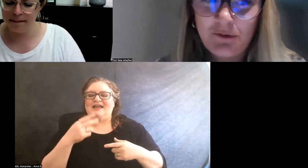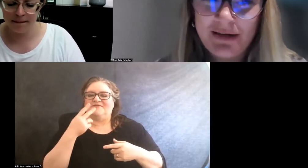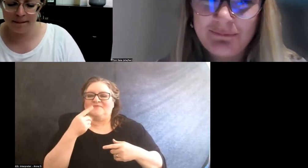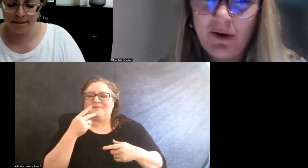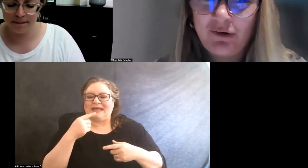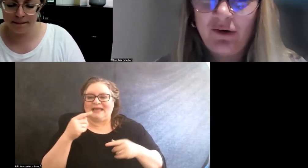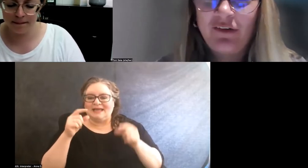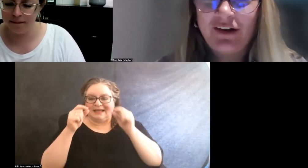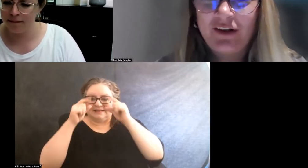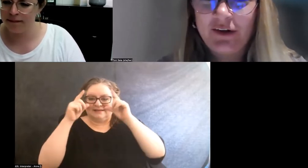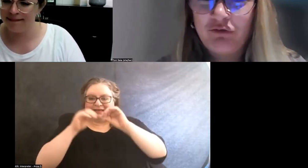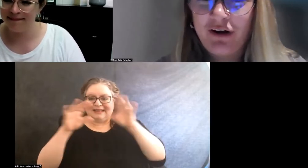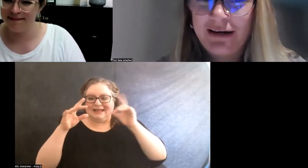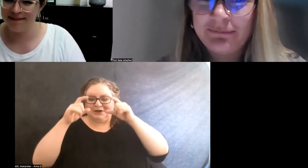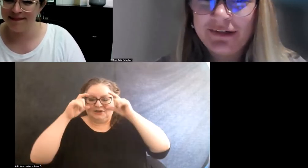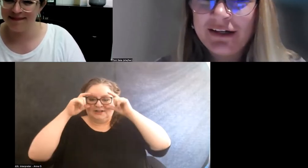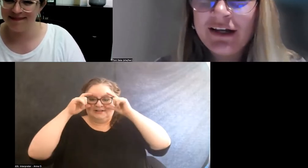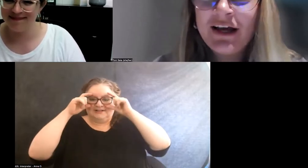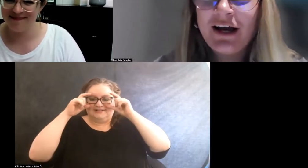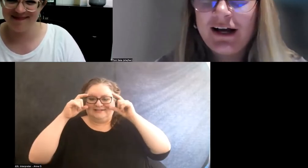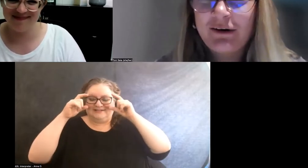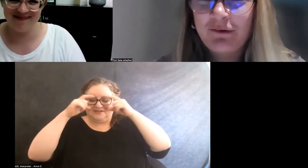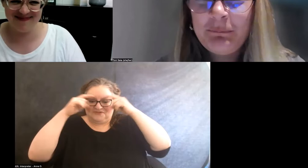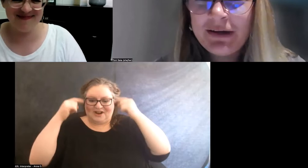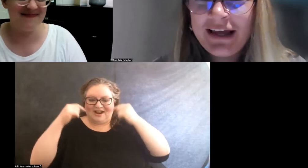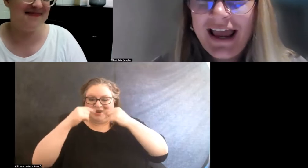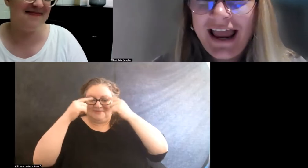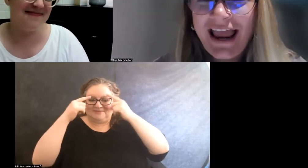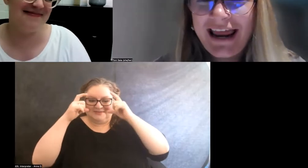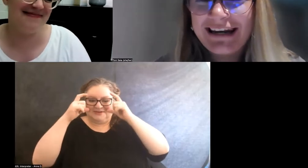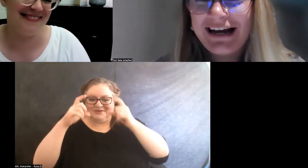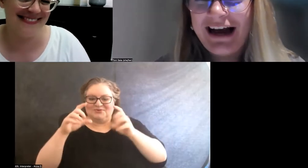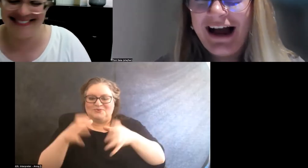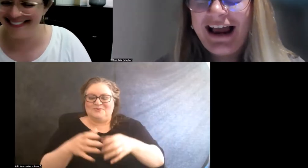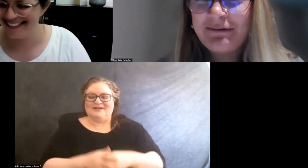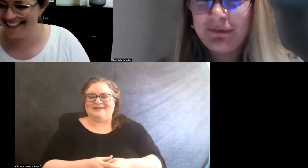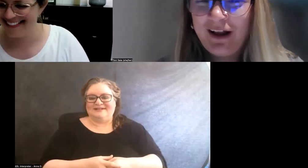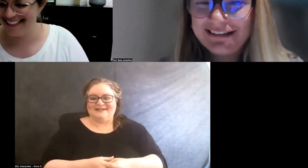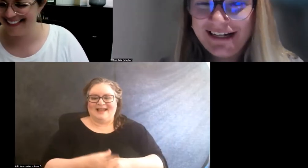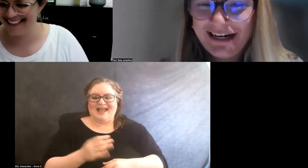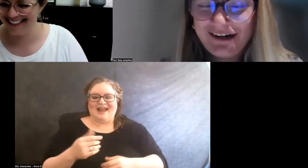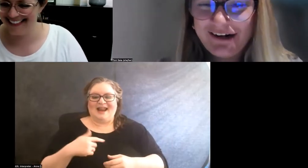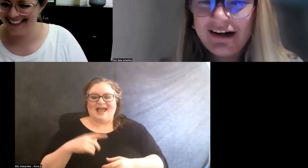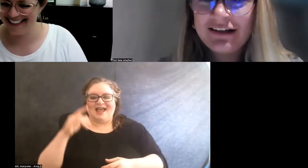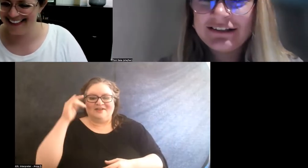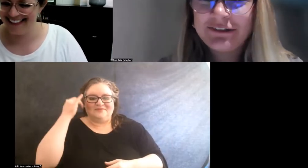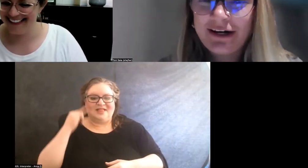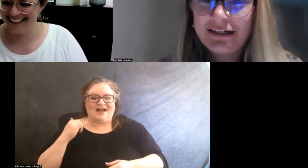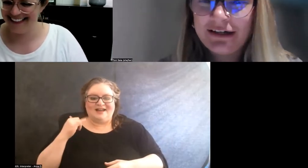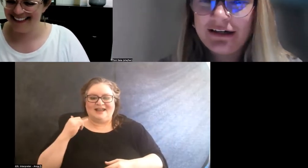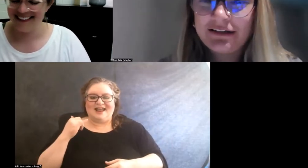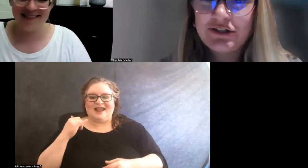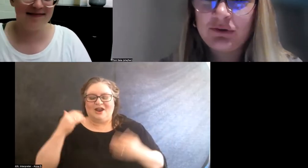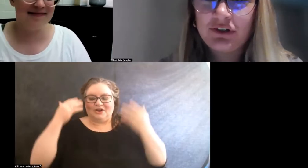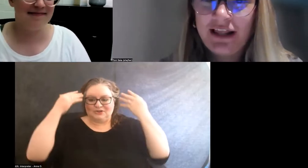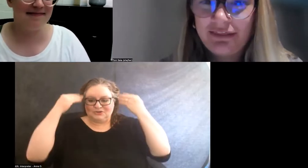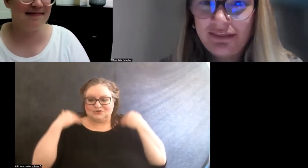So me and Margaret are in the clear framed group. And I have blonde hair, straight, shoulder length,